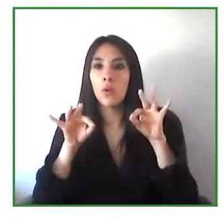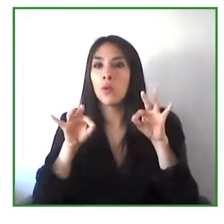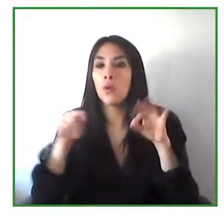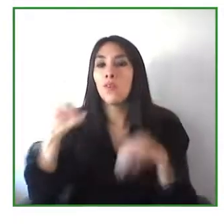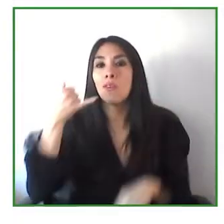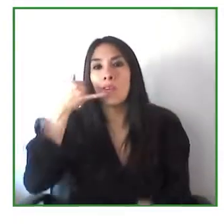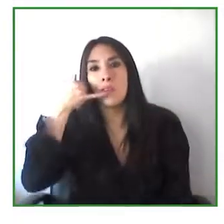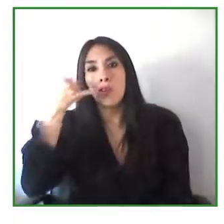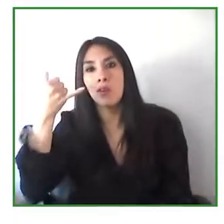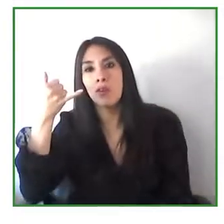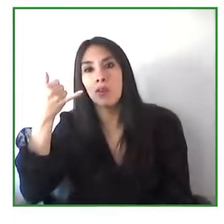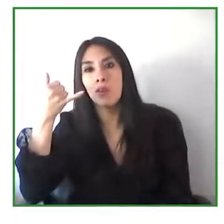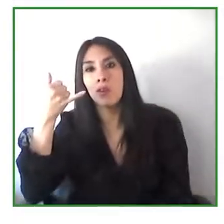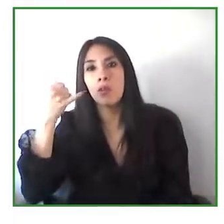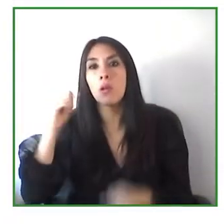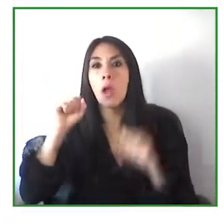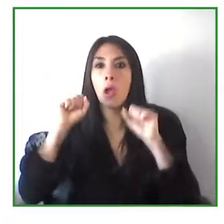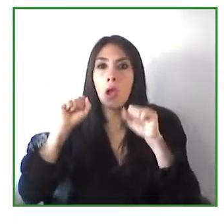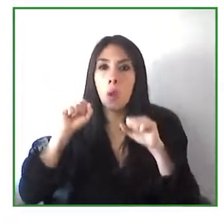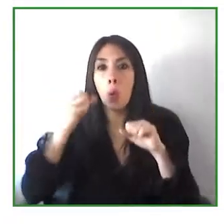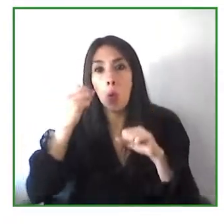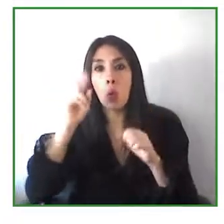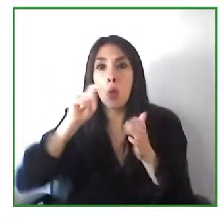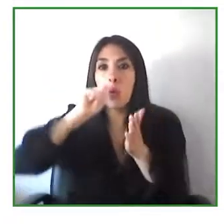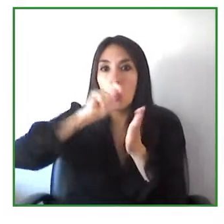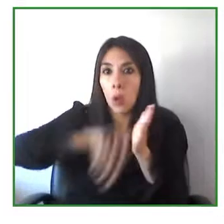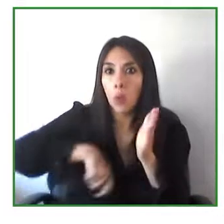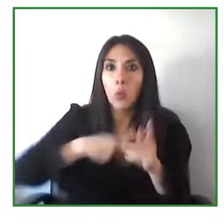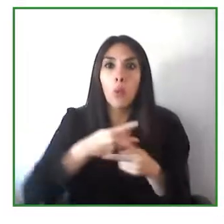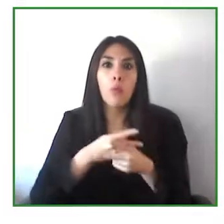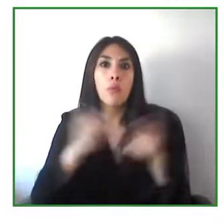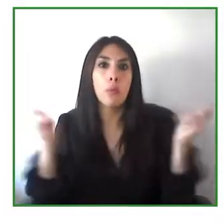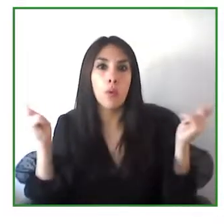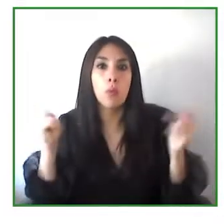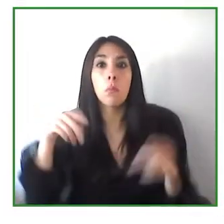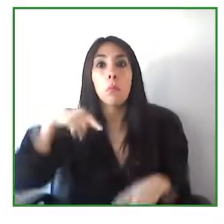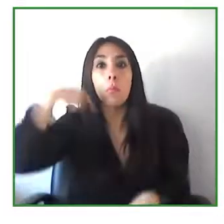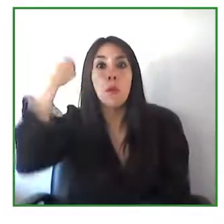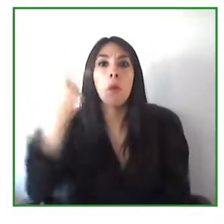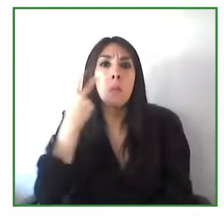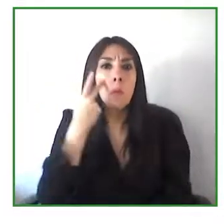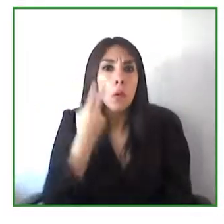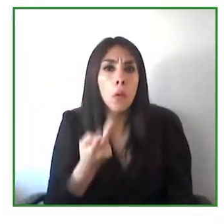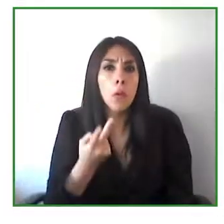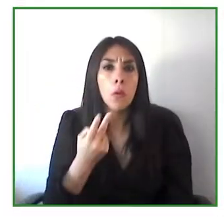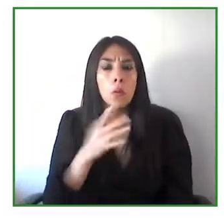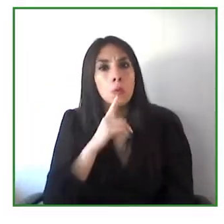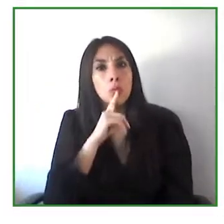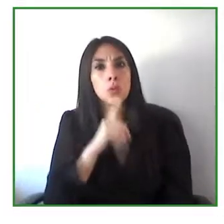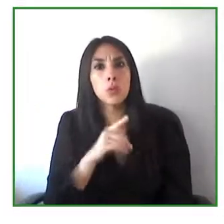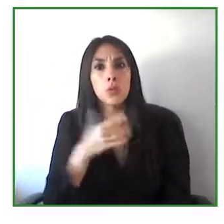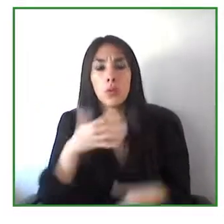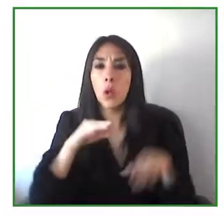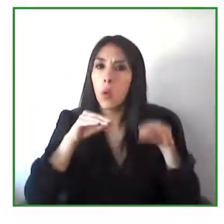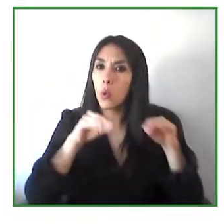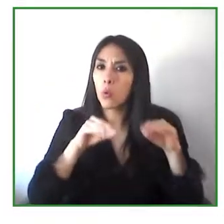education we could look at many different areas actually in banking and so on and so forth.